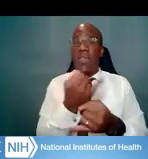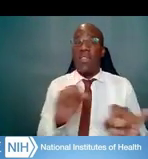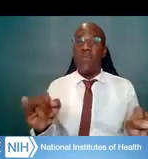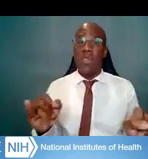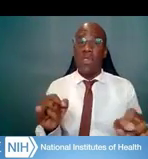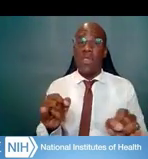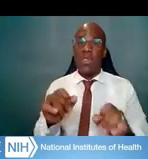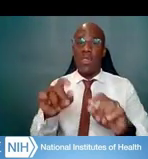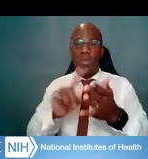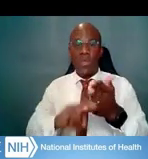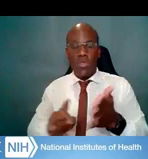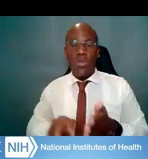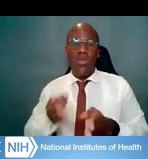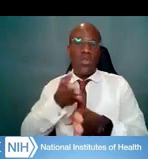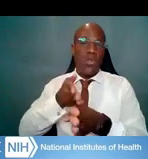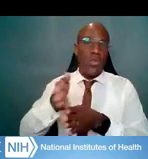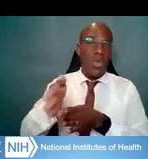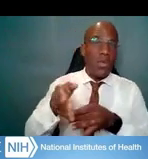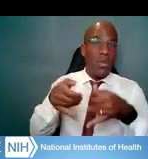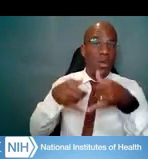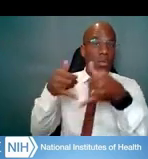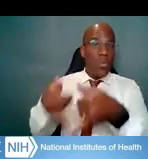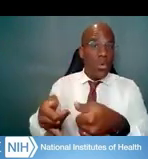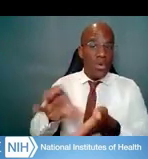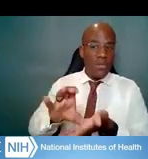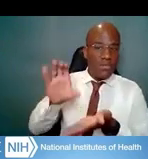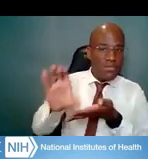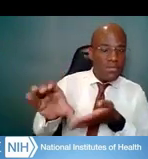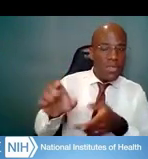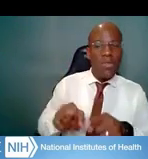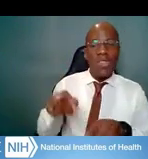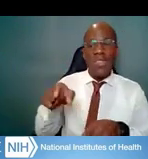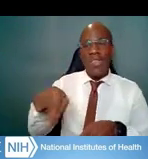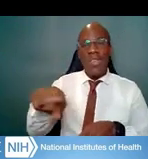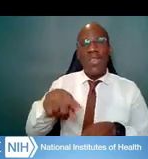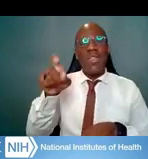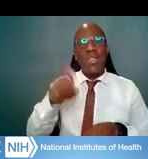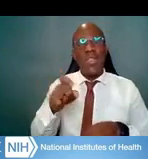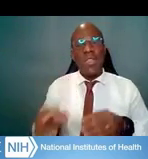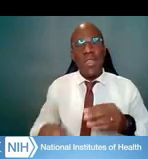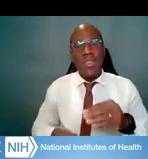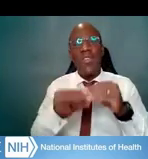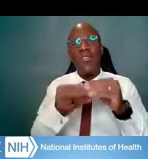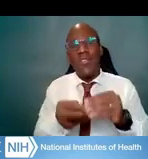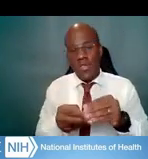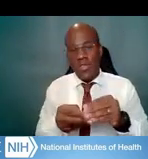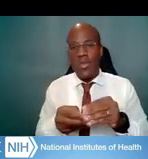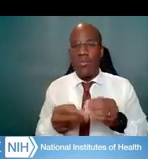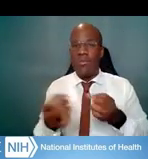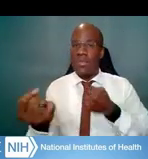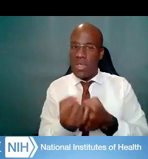but who need additional experience to establish or sustain an independent research program.